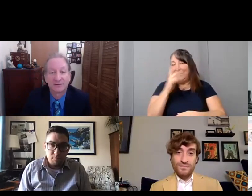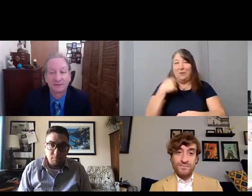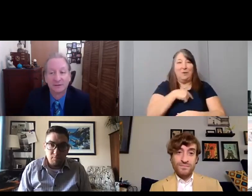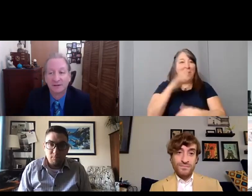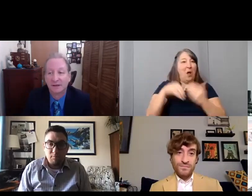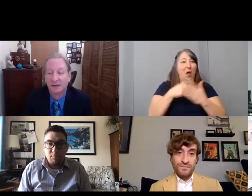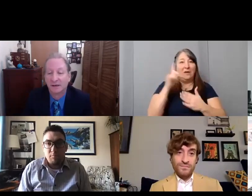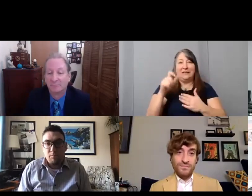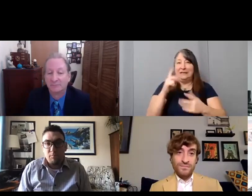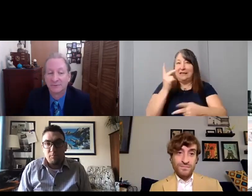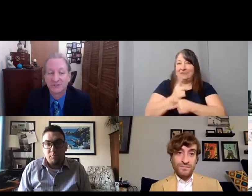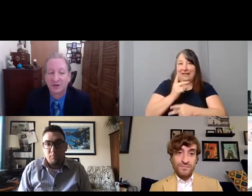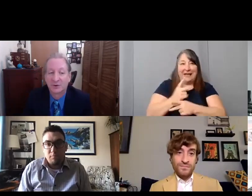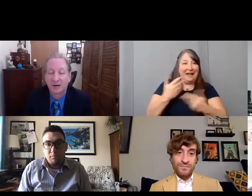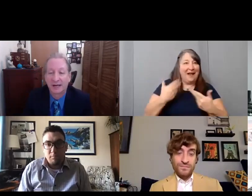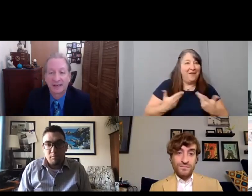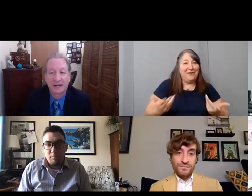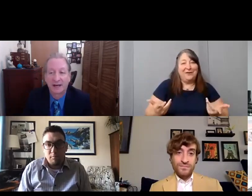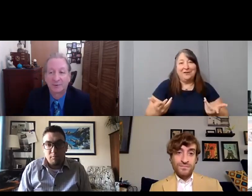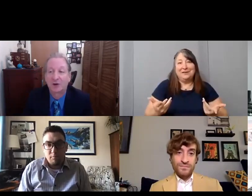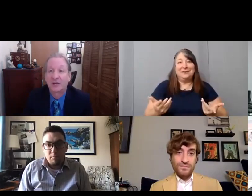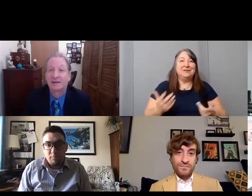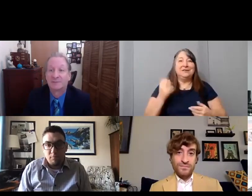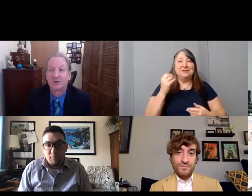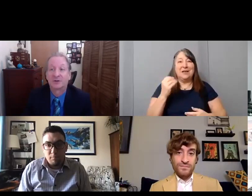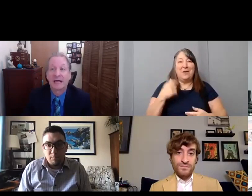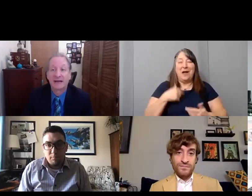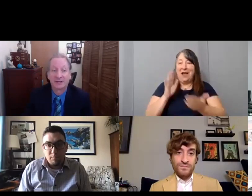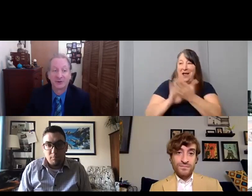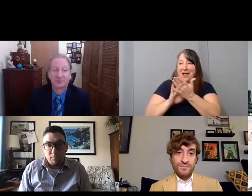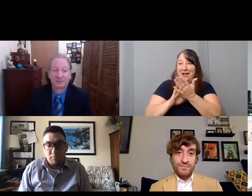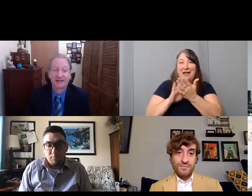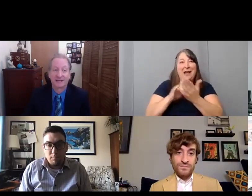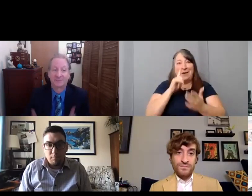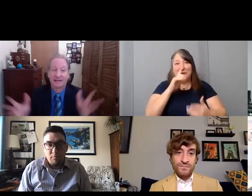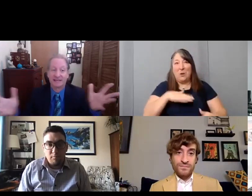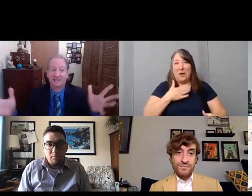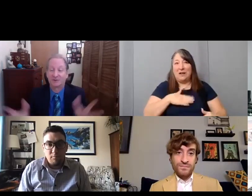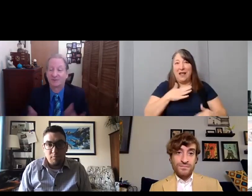I applaud you, and I'm so glad that you're planning to make it into a feature.